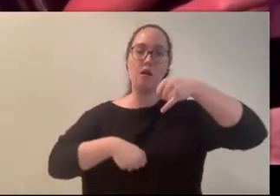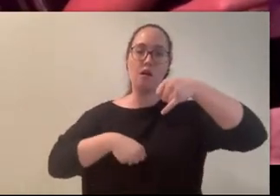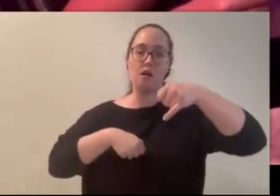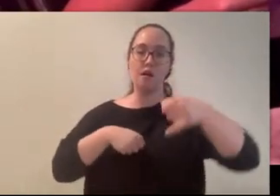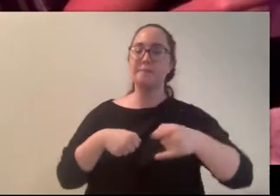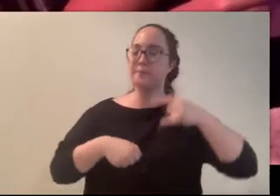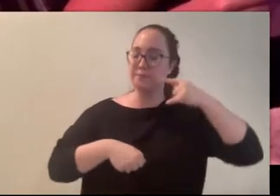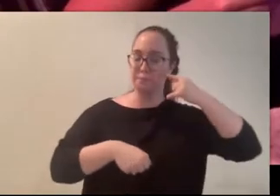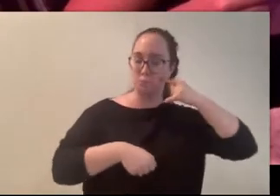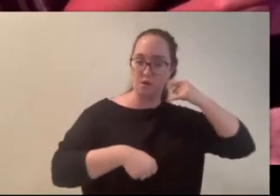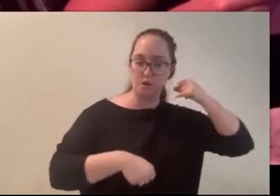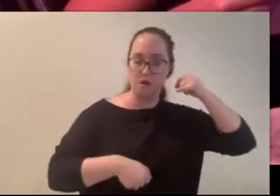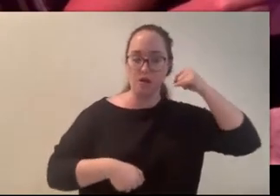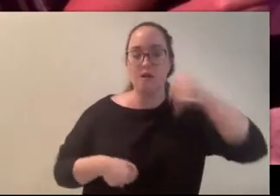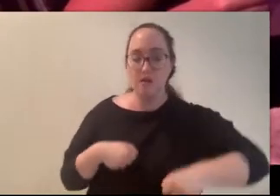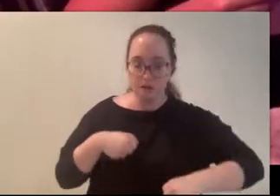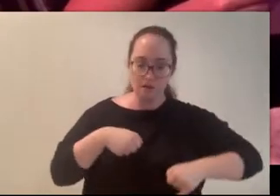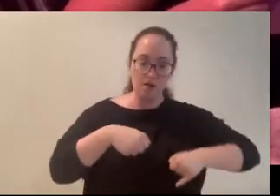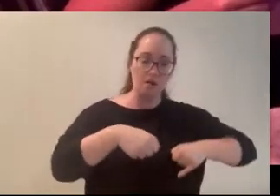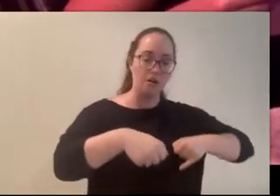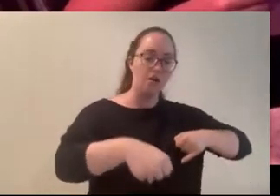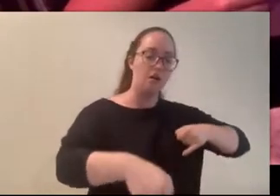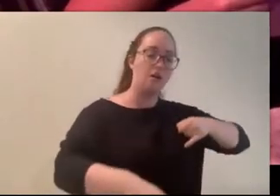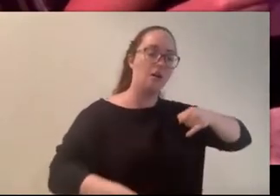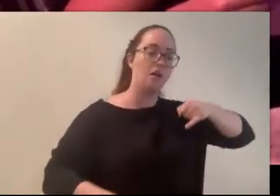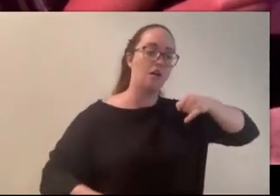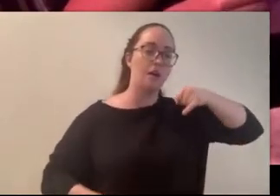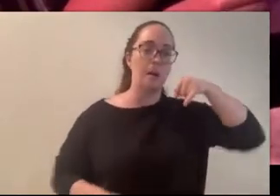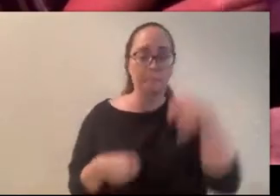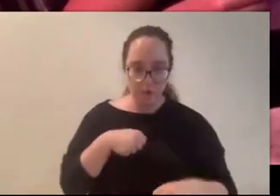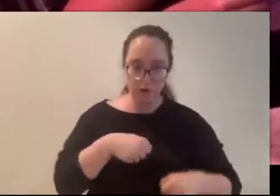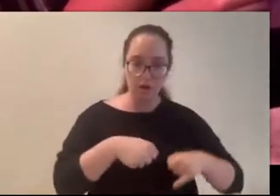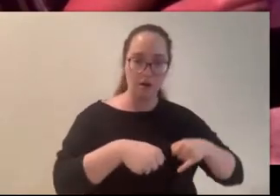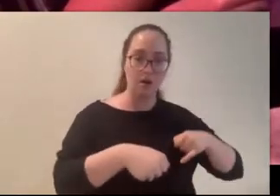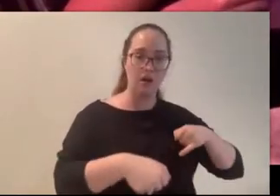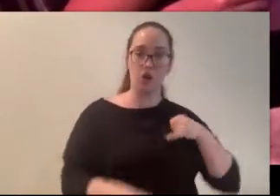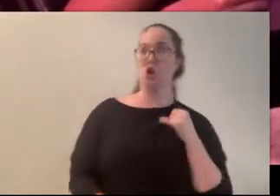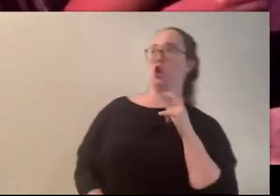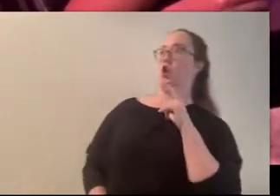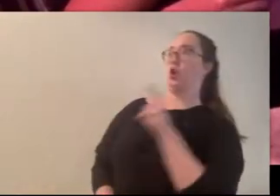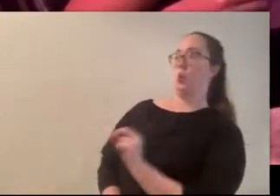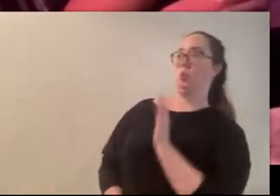Click Drag Click (Thomas) HARD NO! HARD NO!